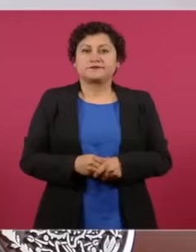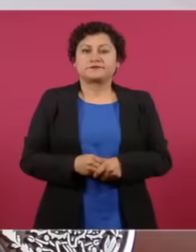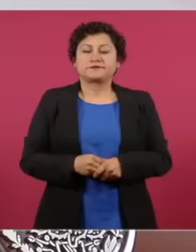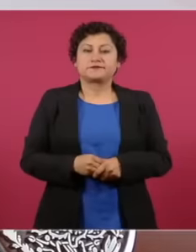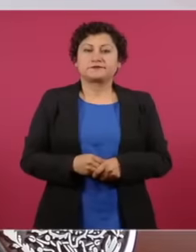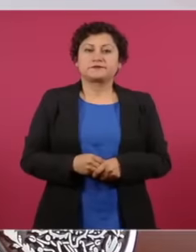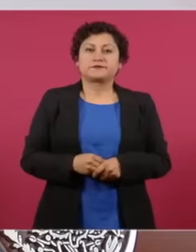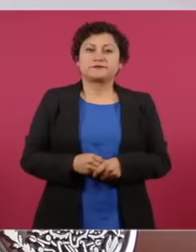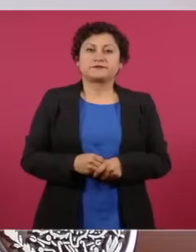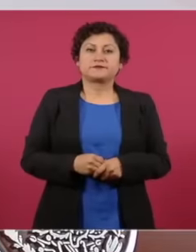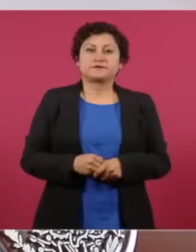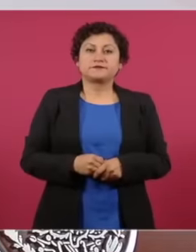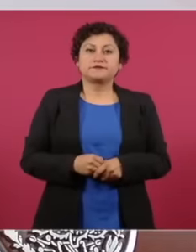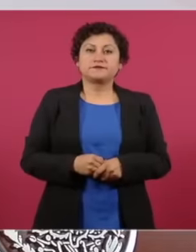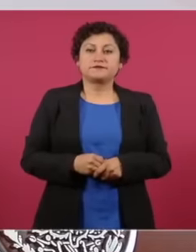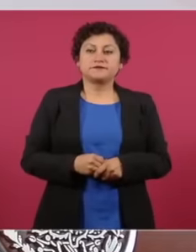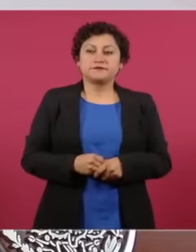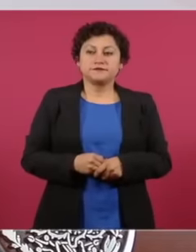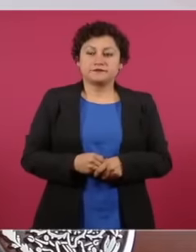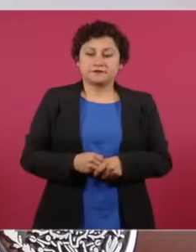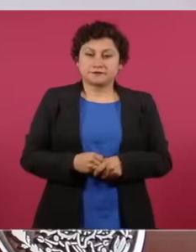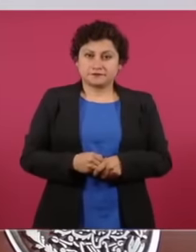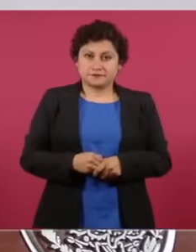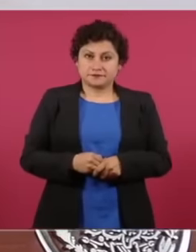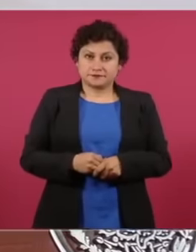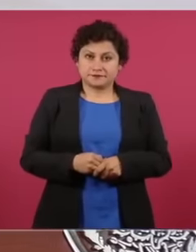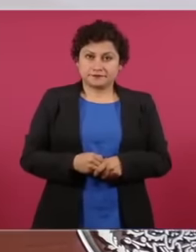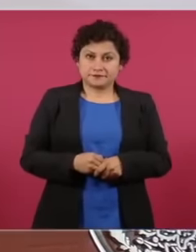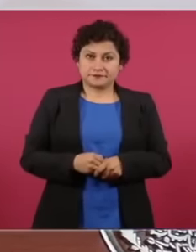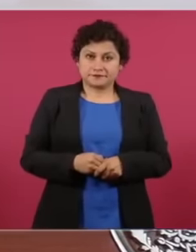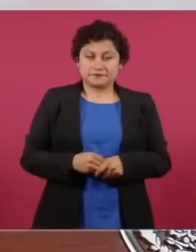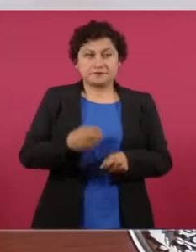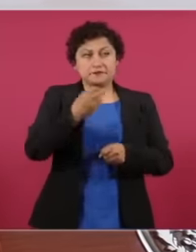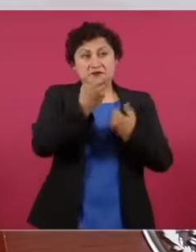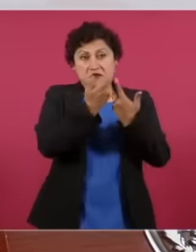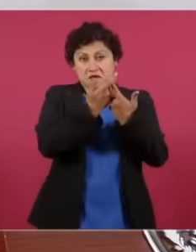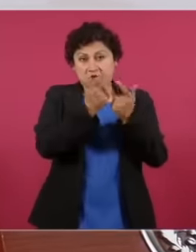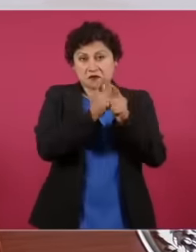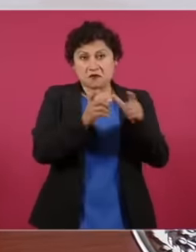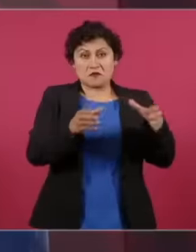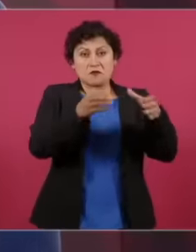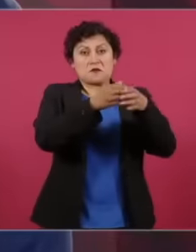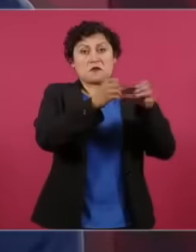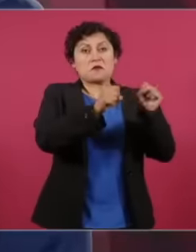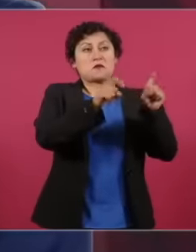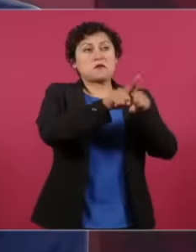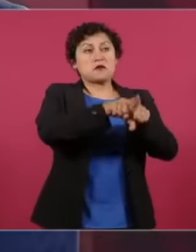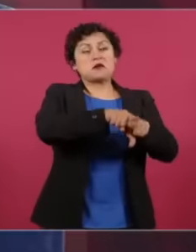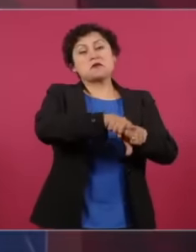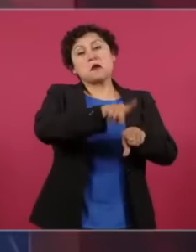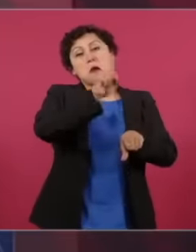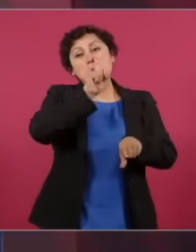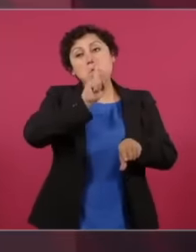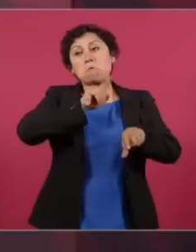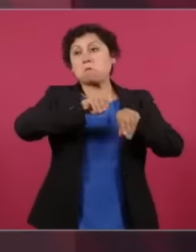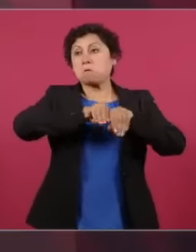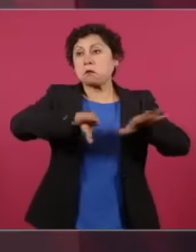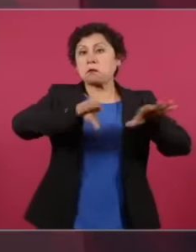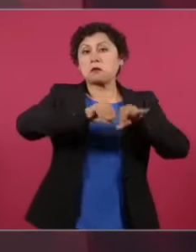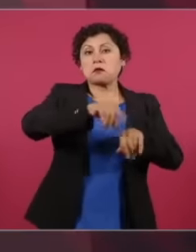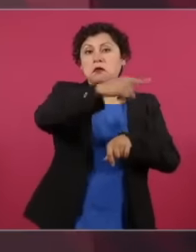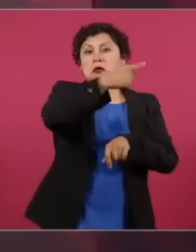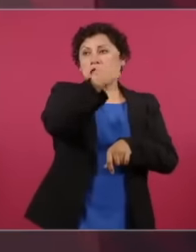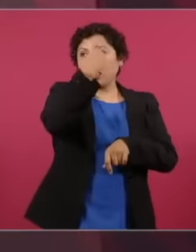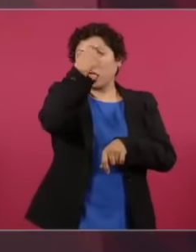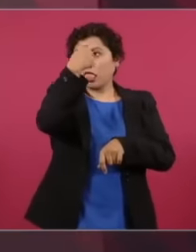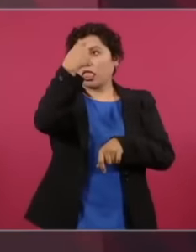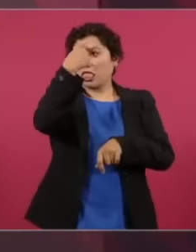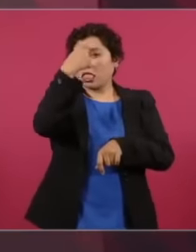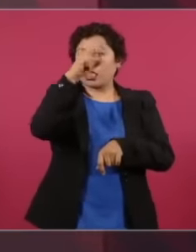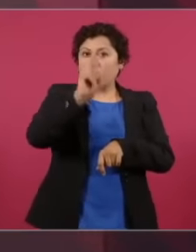believe their own lies and their own prejudices because as they are